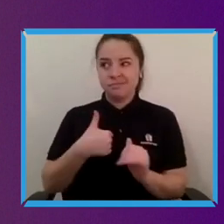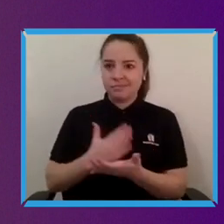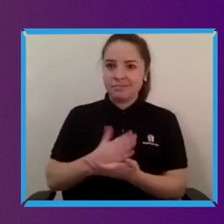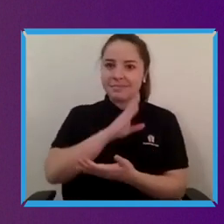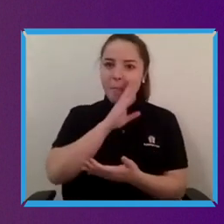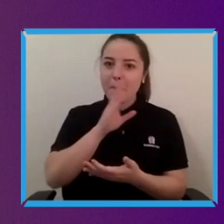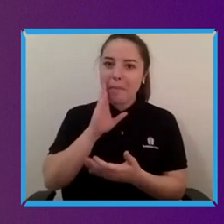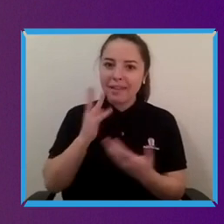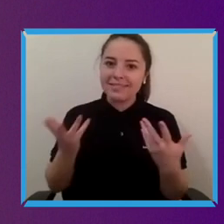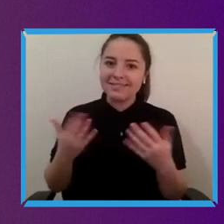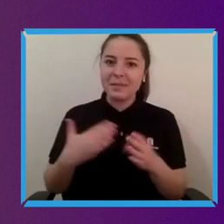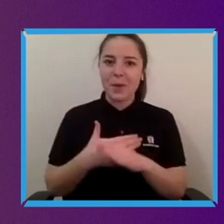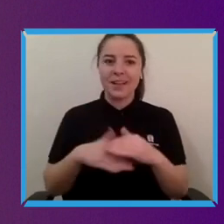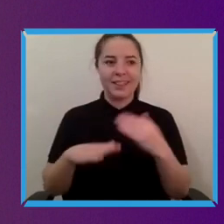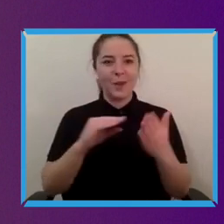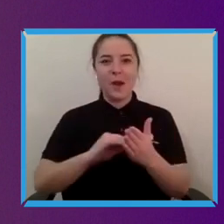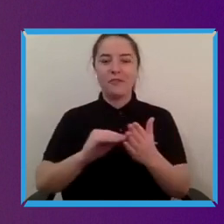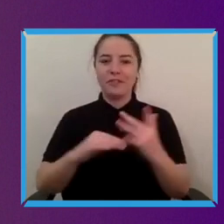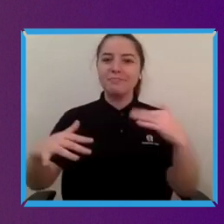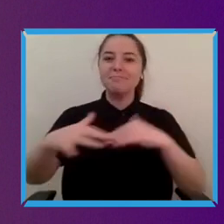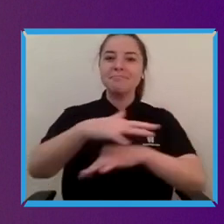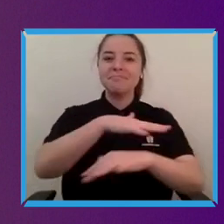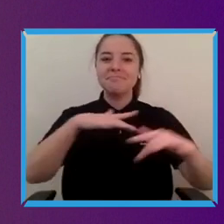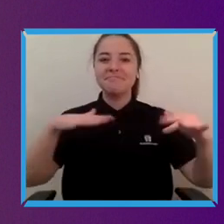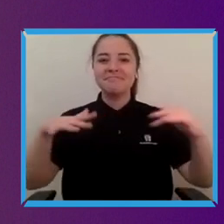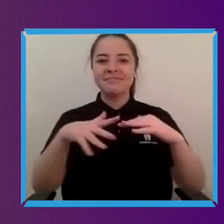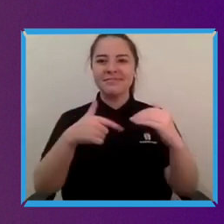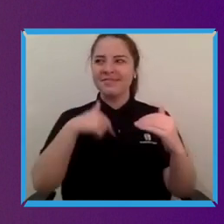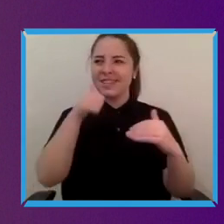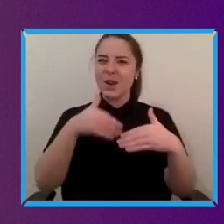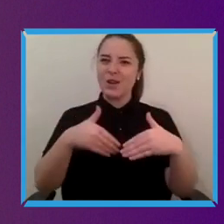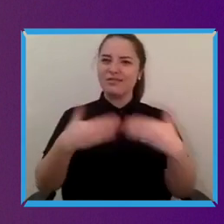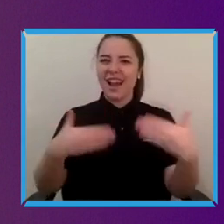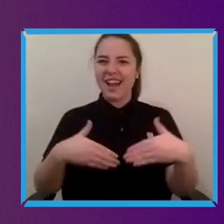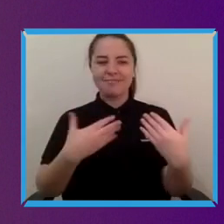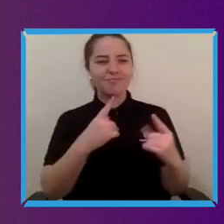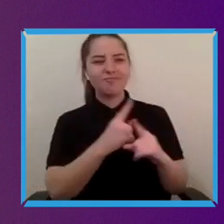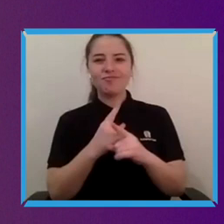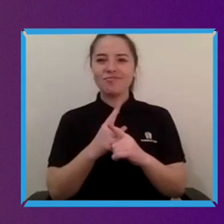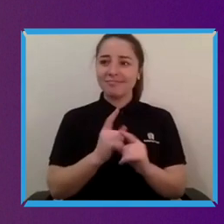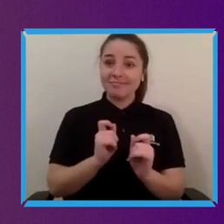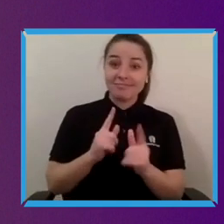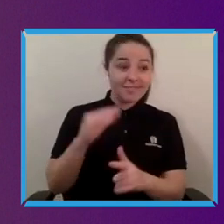people that I enjoy working with and just sort of the day-to-day sort of chit-chat grab lunch and sort of the the social